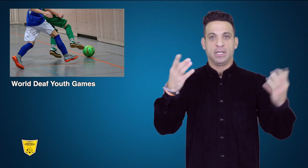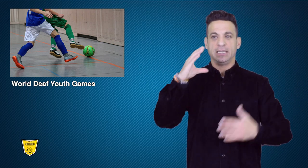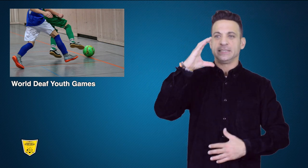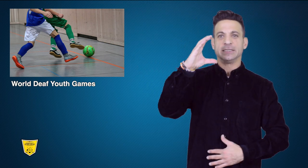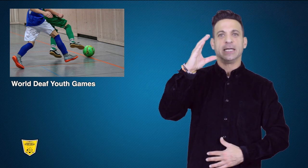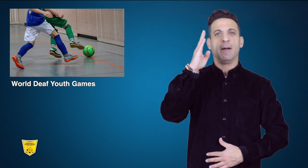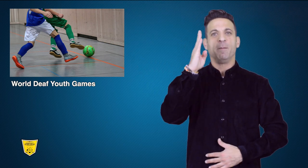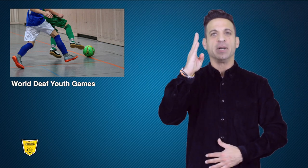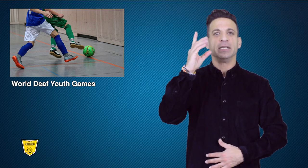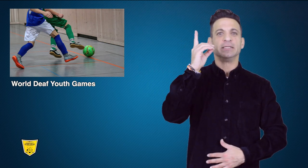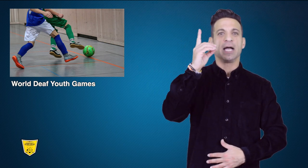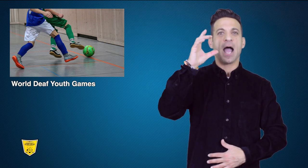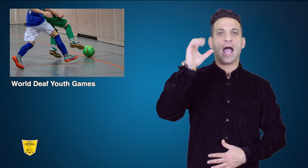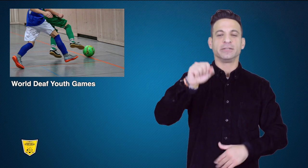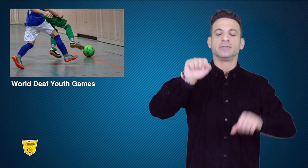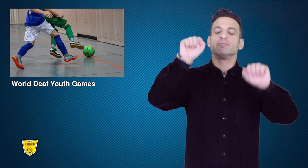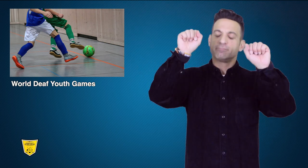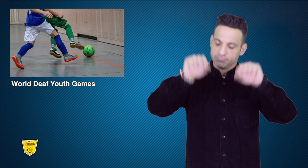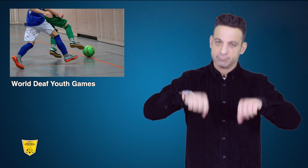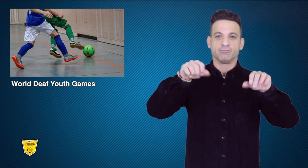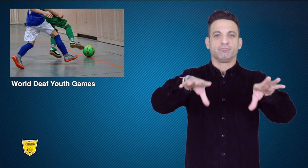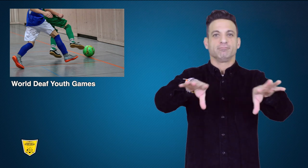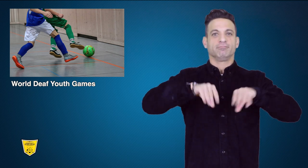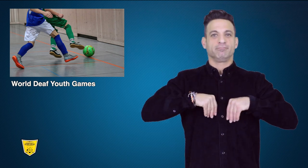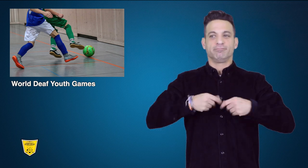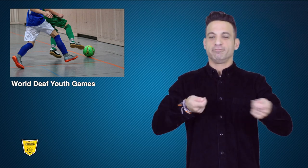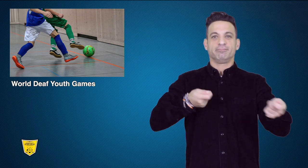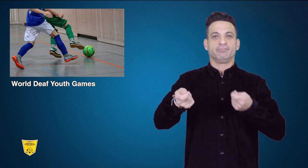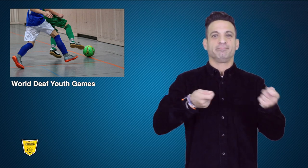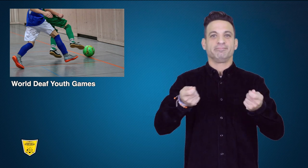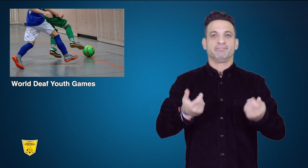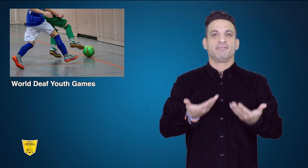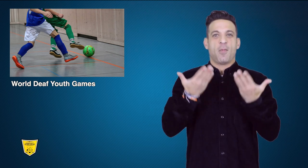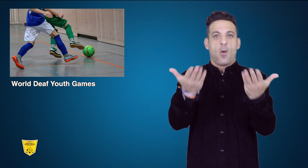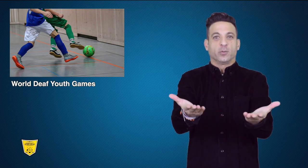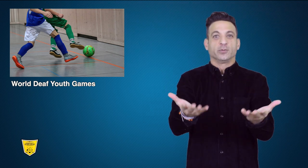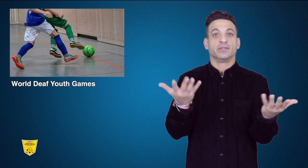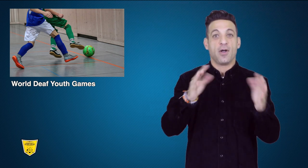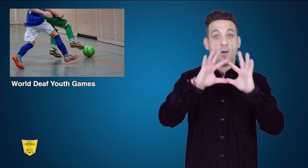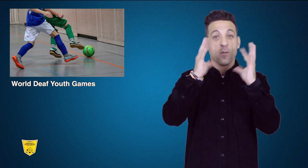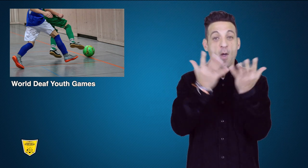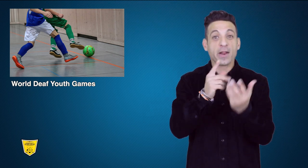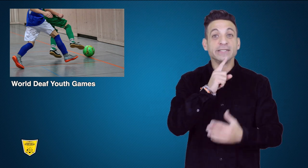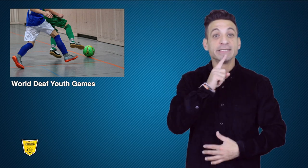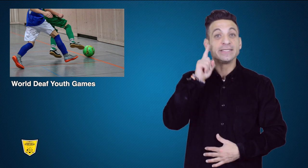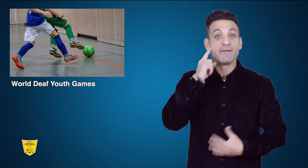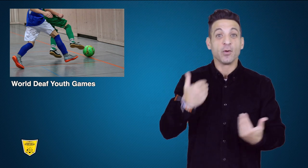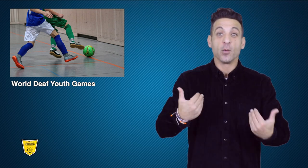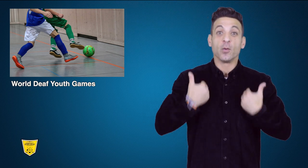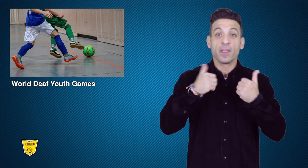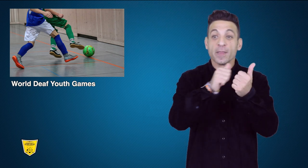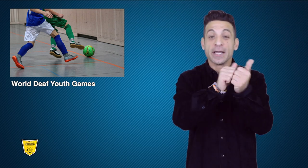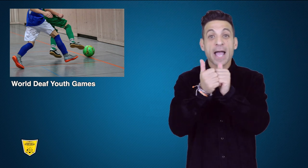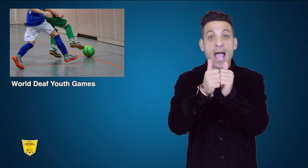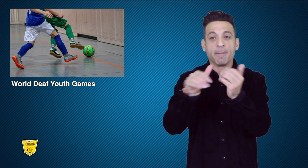announced that CBDS would host the World Deaf Youth Games